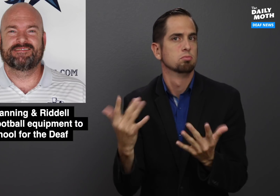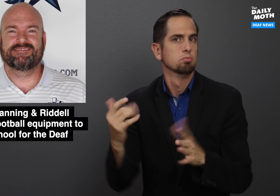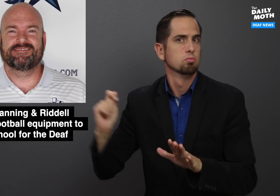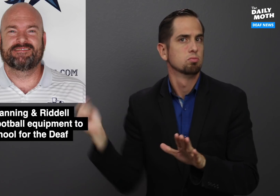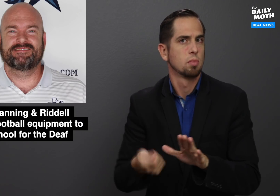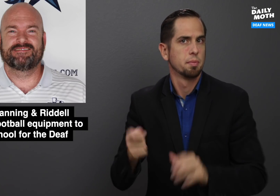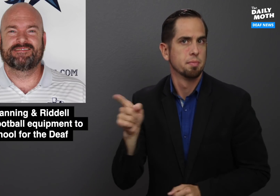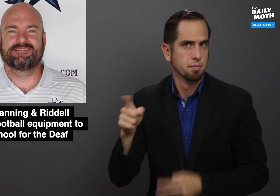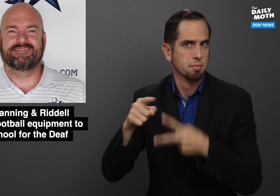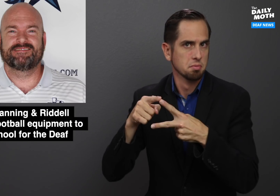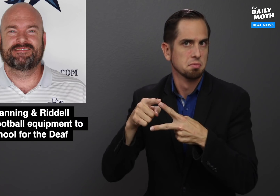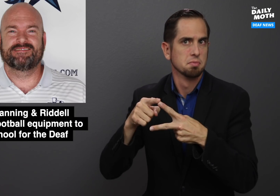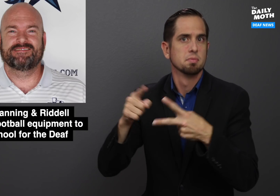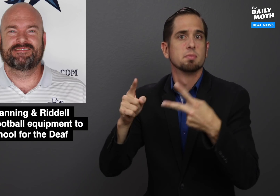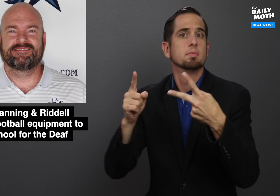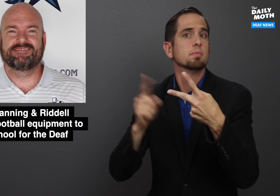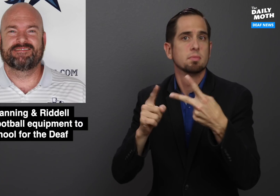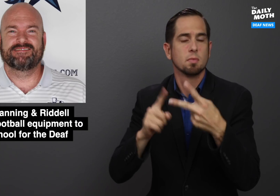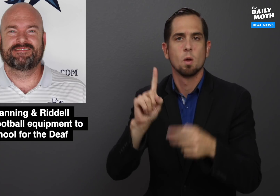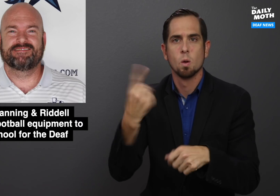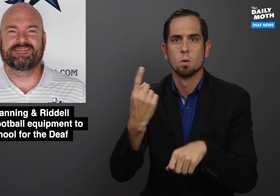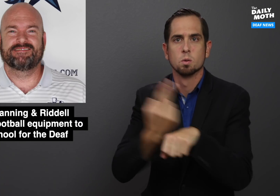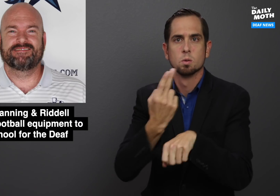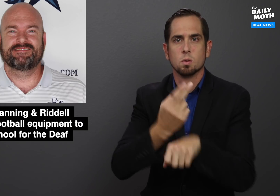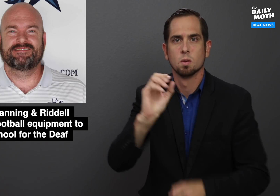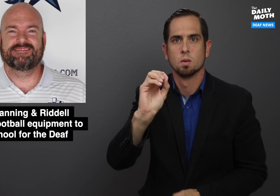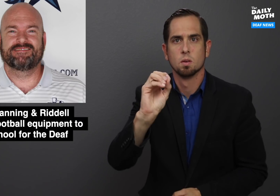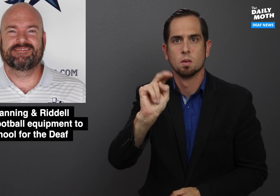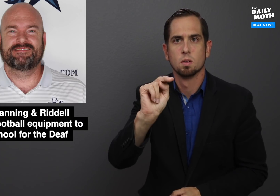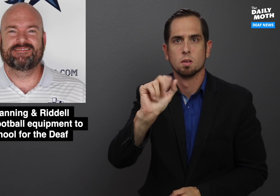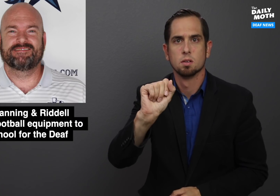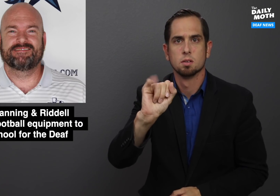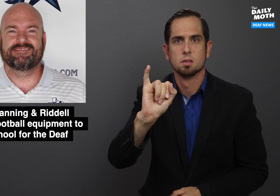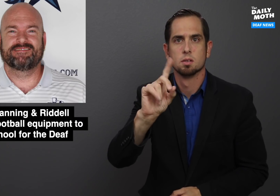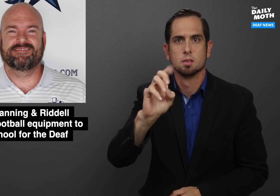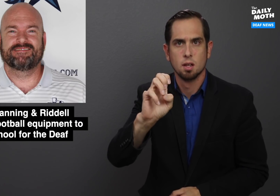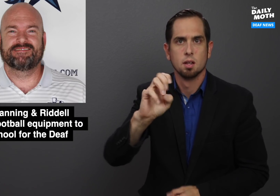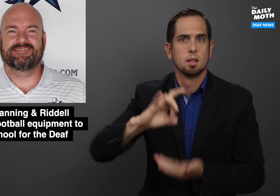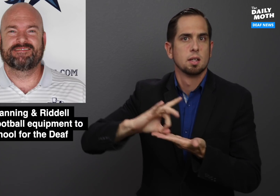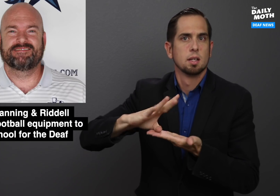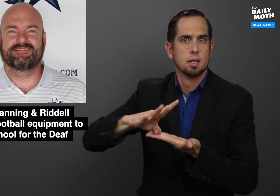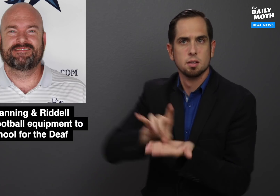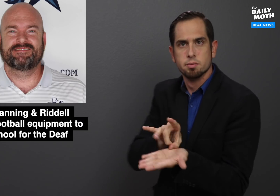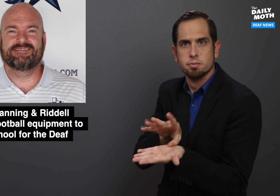They only have to wait for the drum. The second method is by only using onside kicks